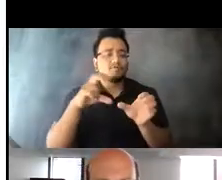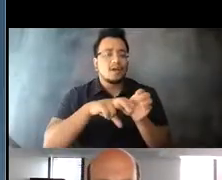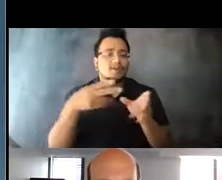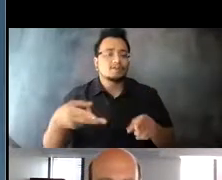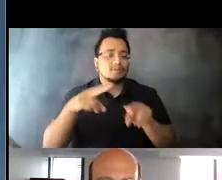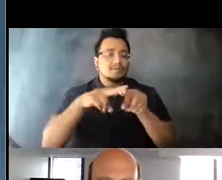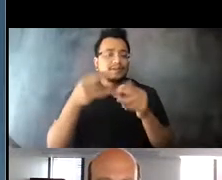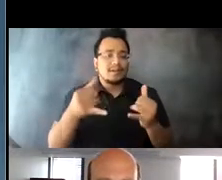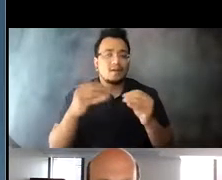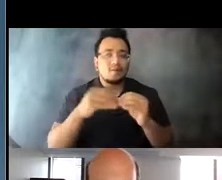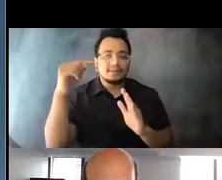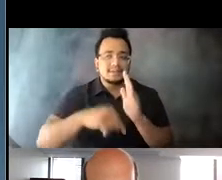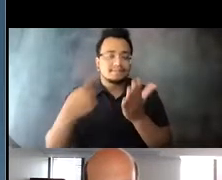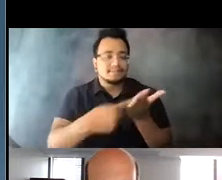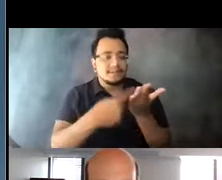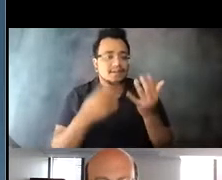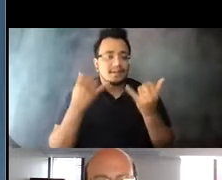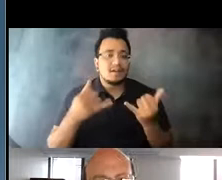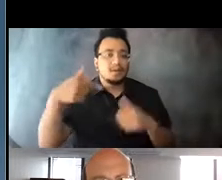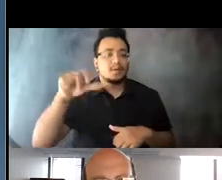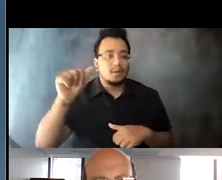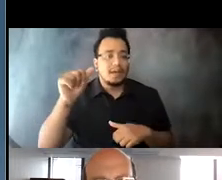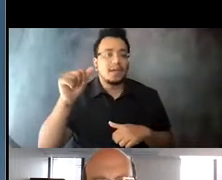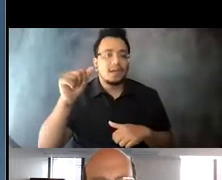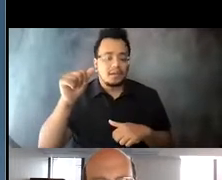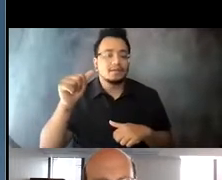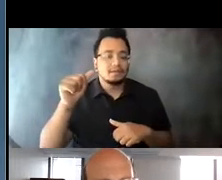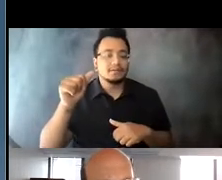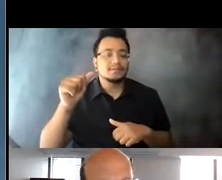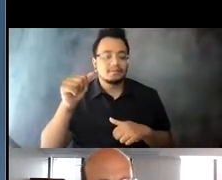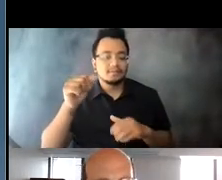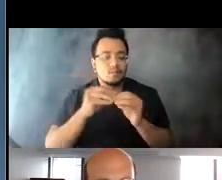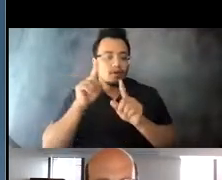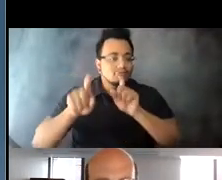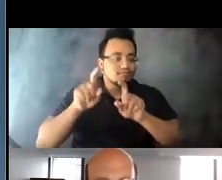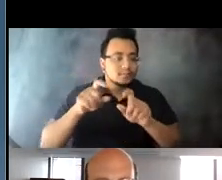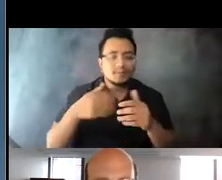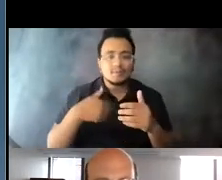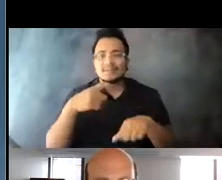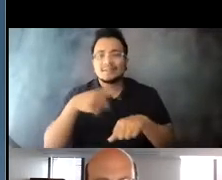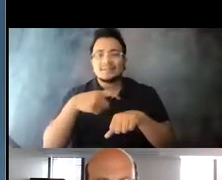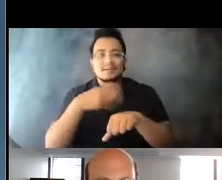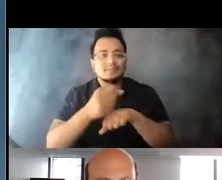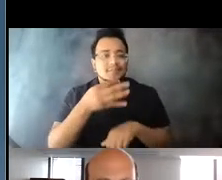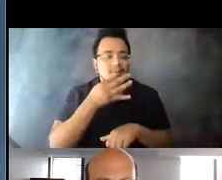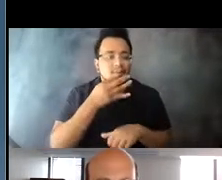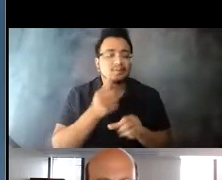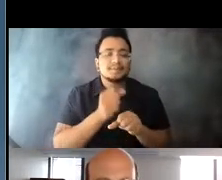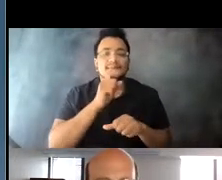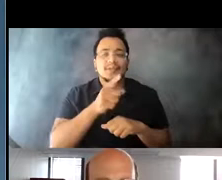15:09:27 I hope our panelists will indulge us with a few questions to see what more we can learn. 15:09:31 We're a little heavy on time so if you can keep your responses to two or three